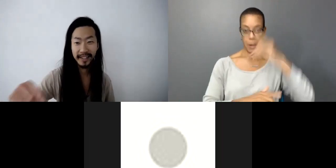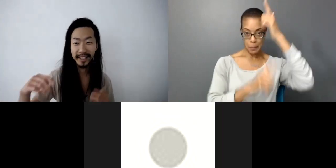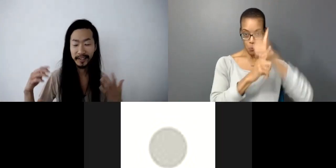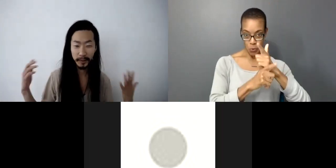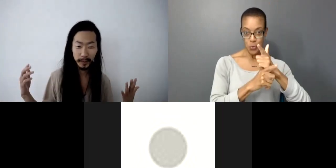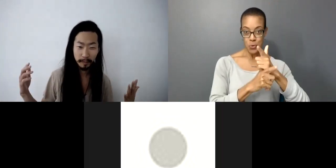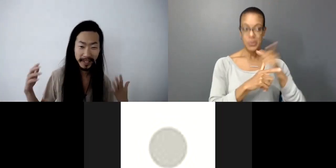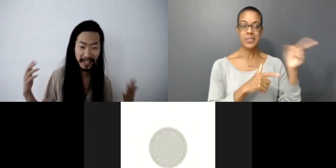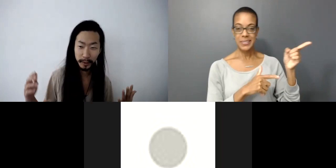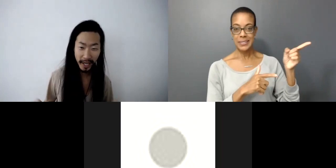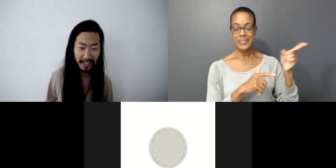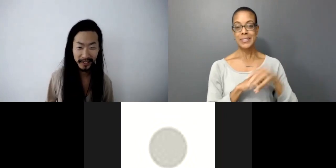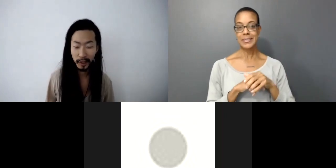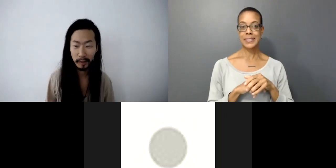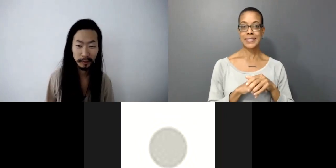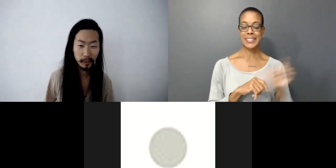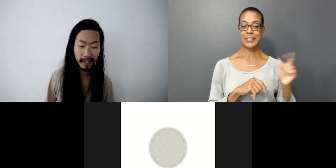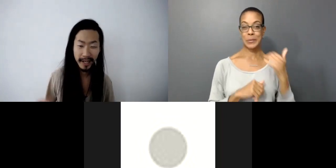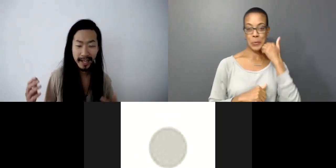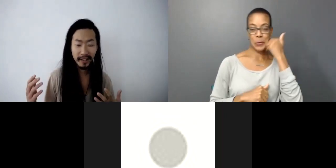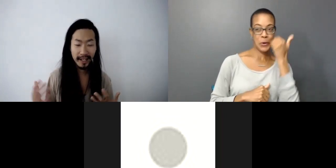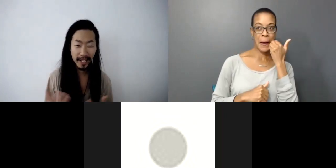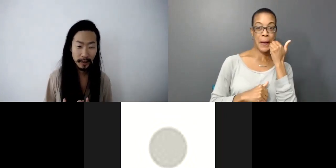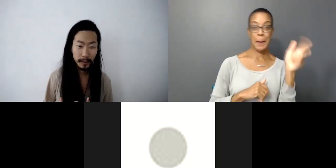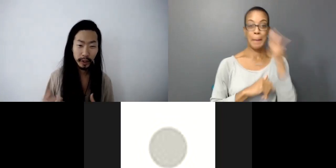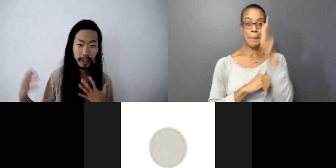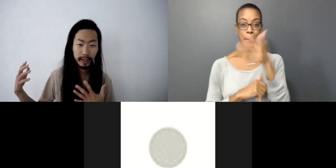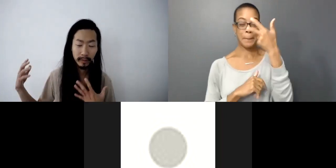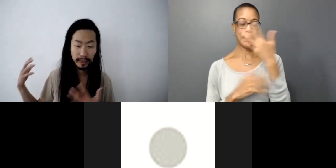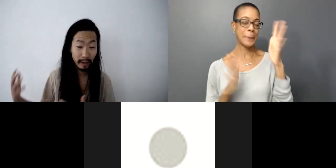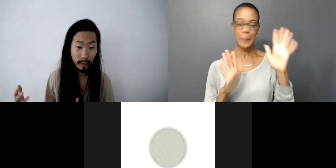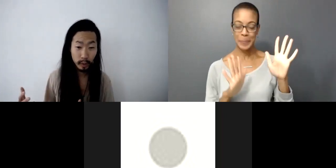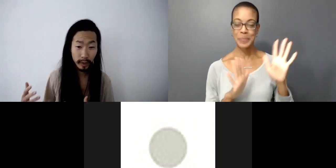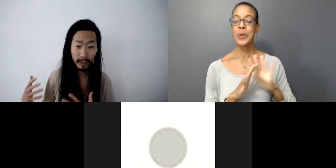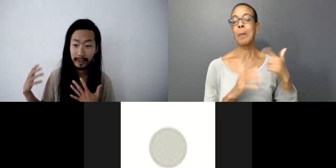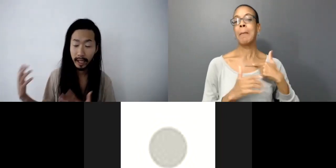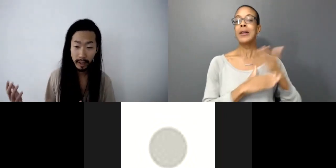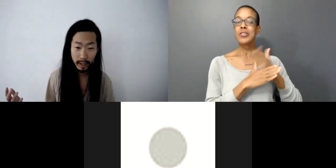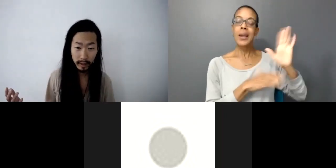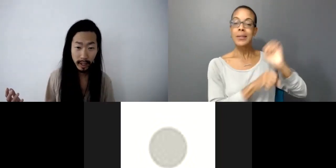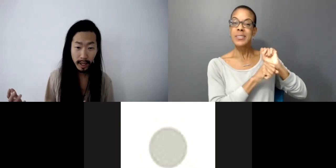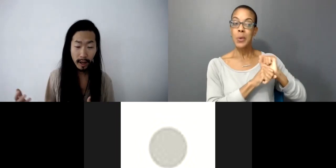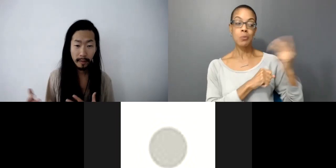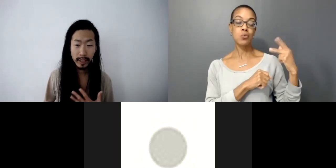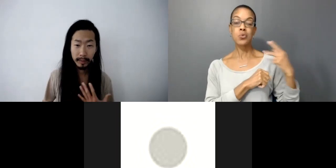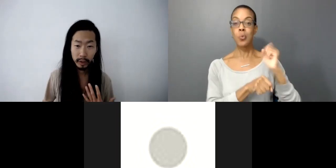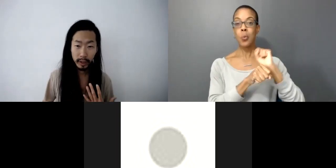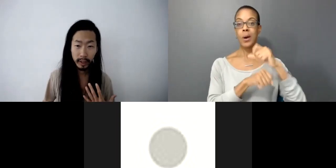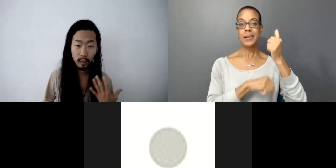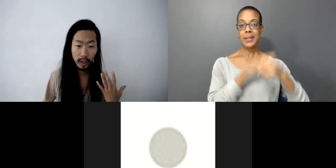he's too busy and too shy to talk about his work. So I'd like to share some of the stuff we've been doing the last 10 years especially working